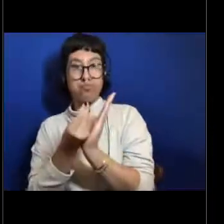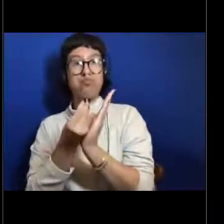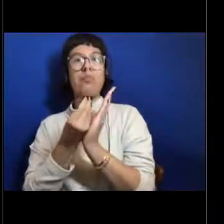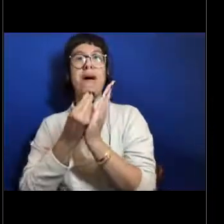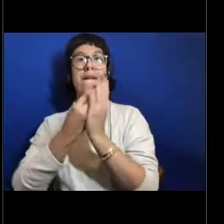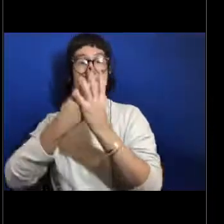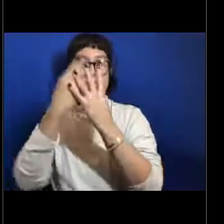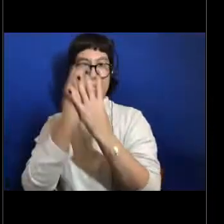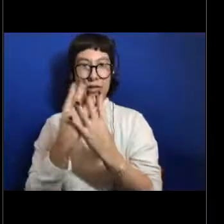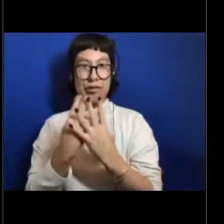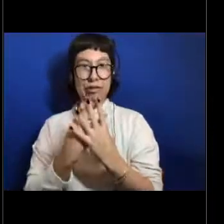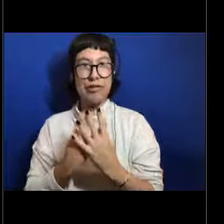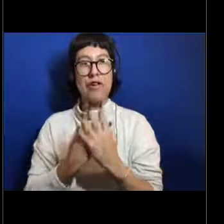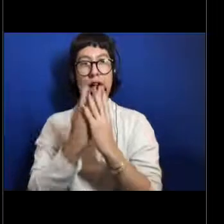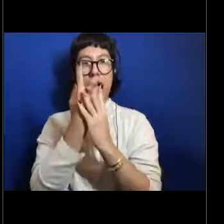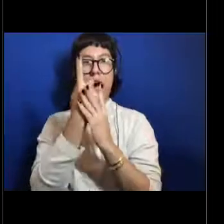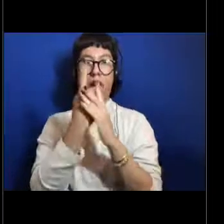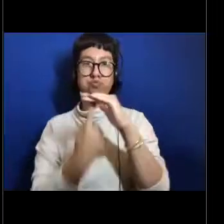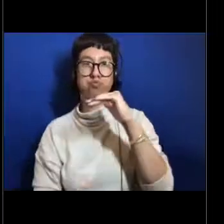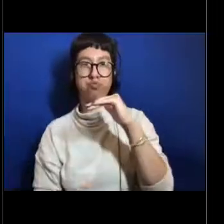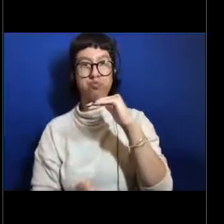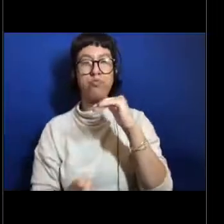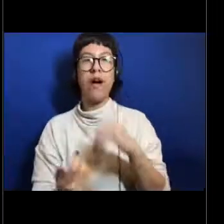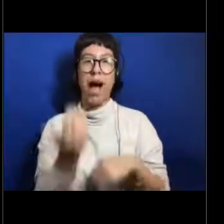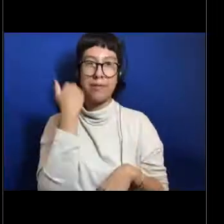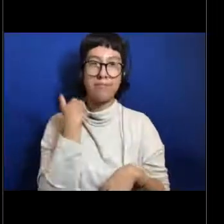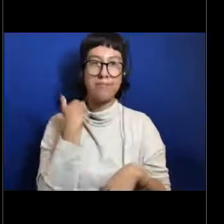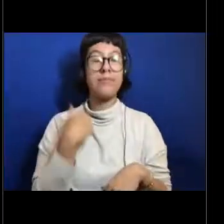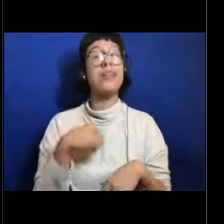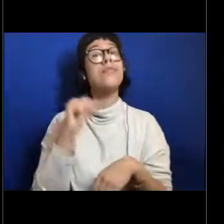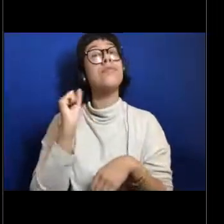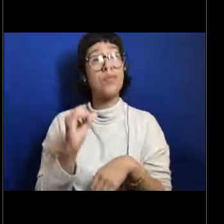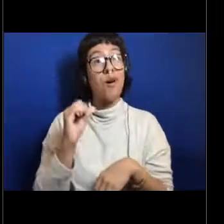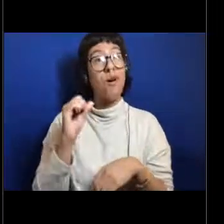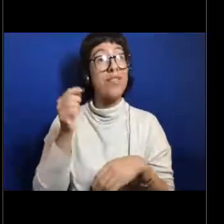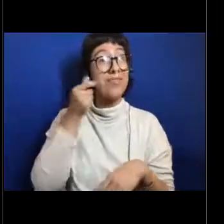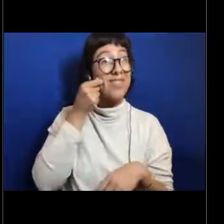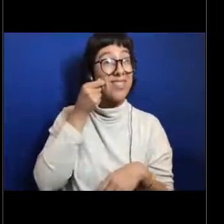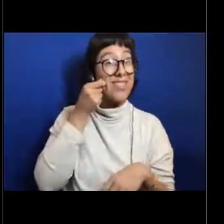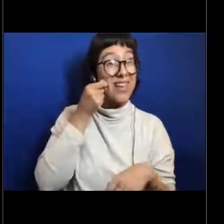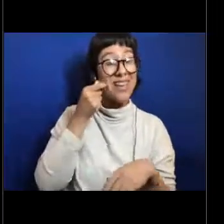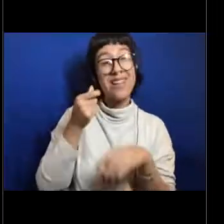their skin is basically able to filter out food for them. So what we see, it's not quite skin